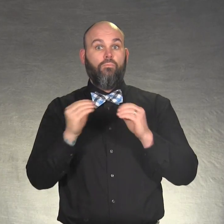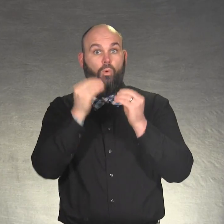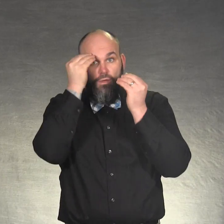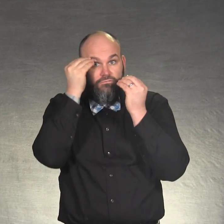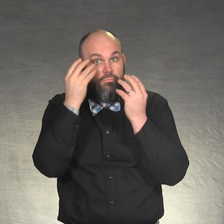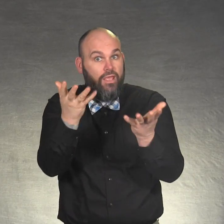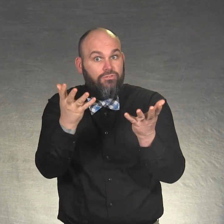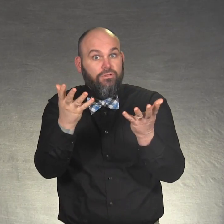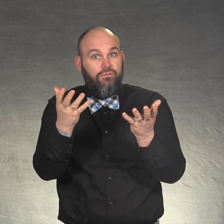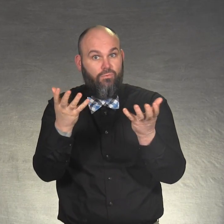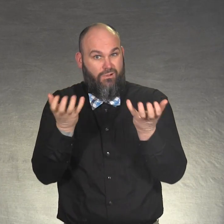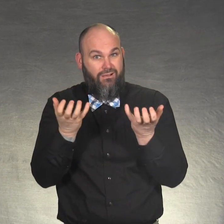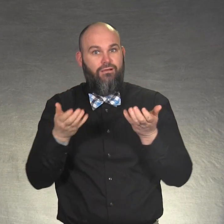Learn more at: